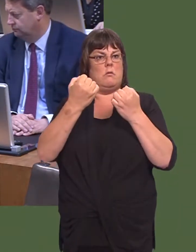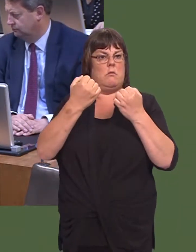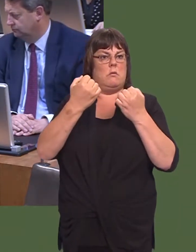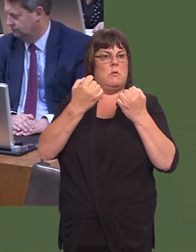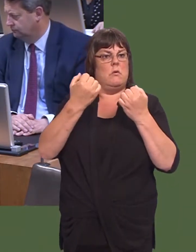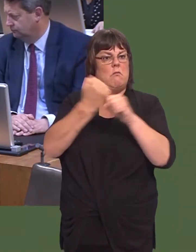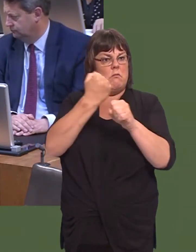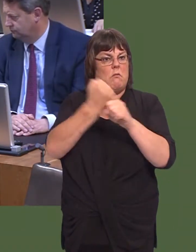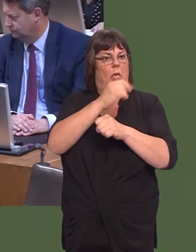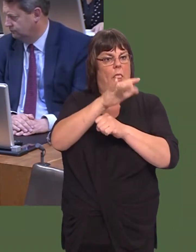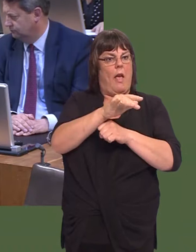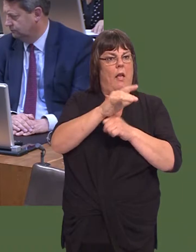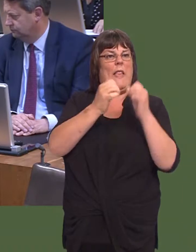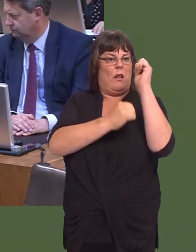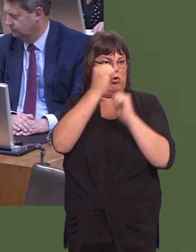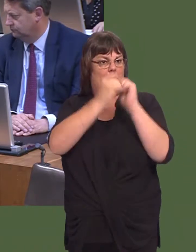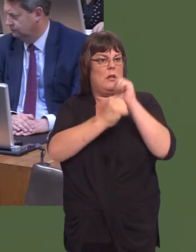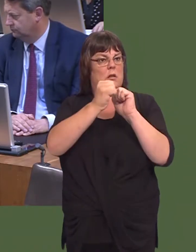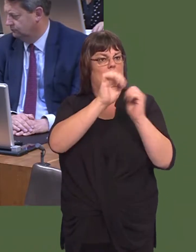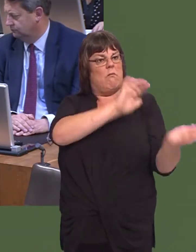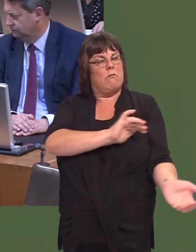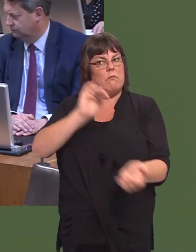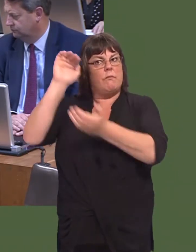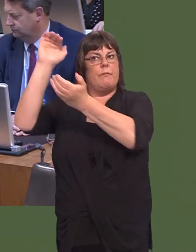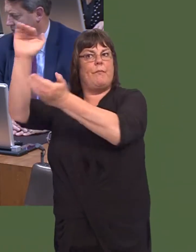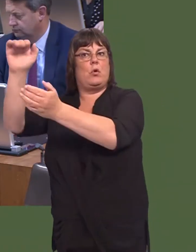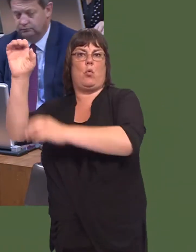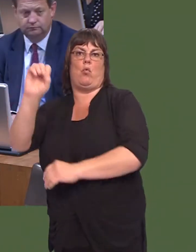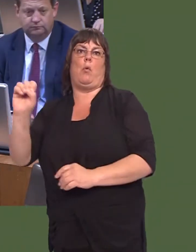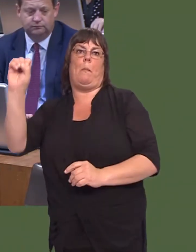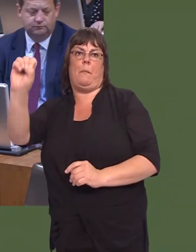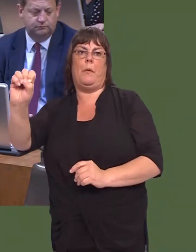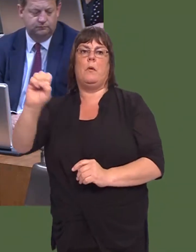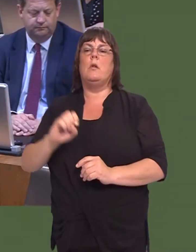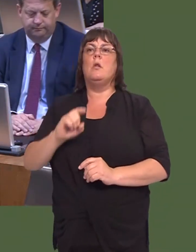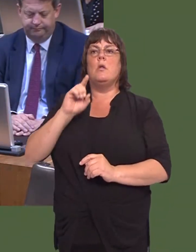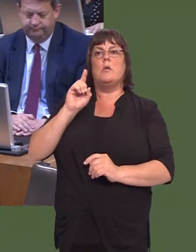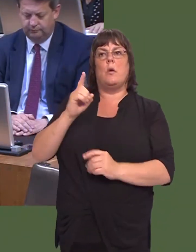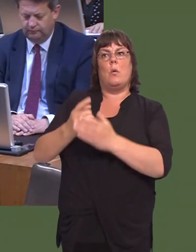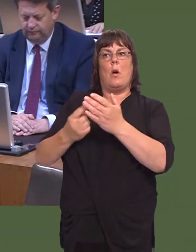the terms that surround the exporting of those engines will be important as far as the plant is concerned.